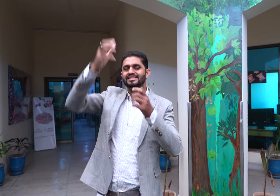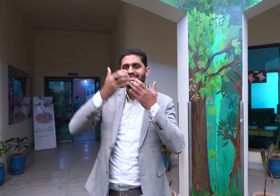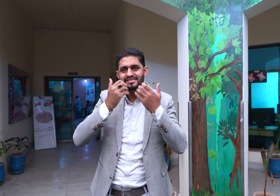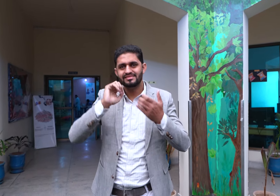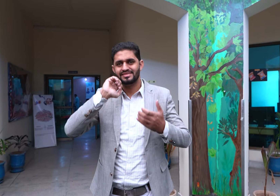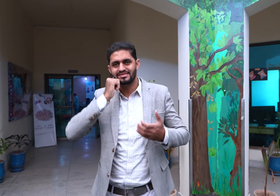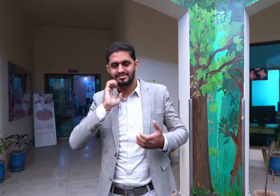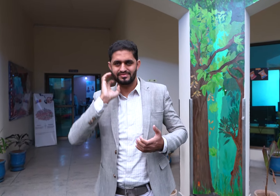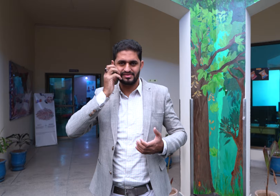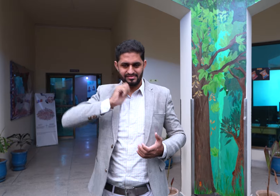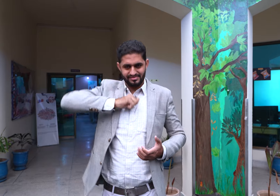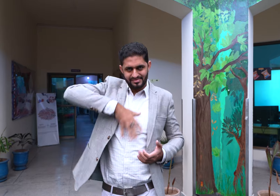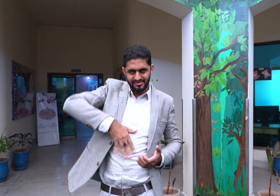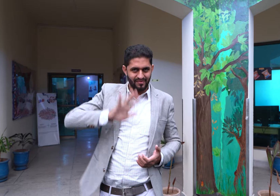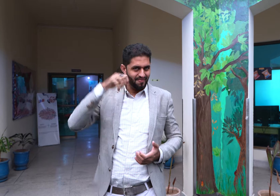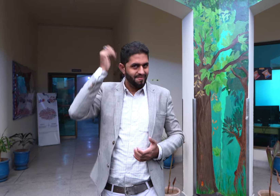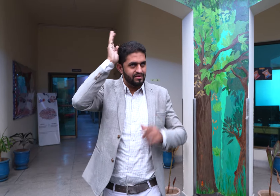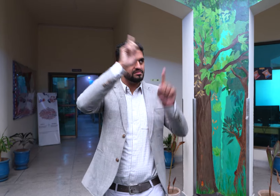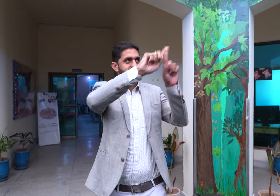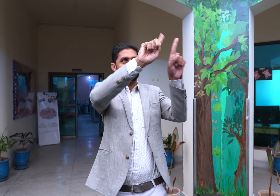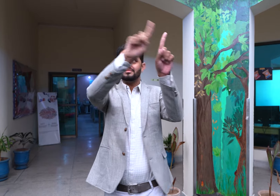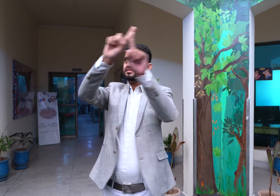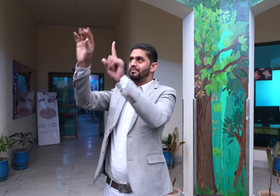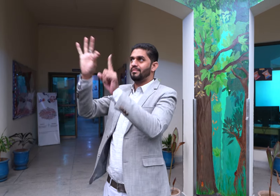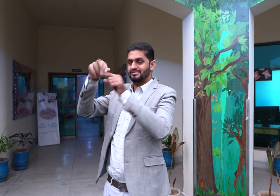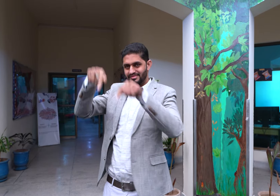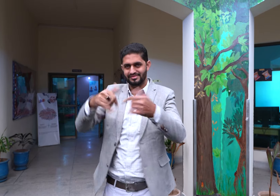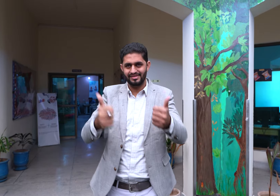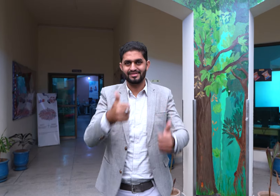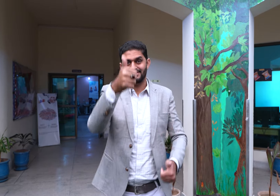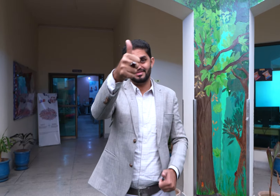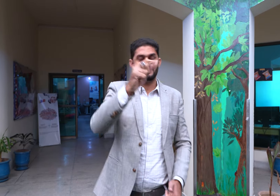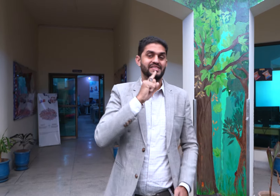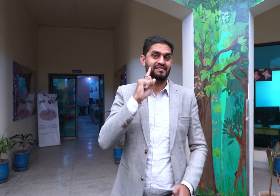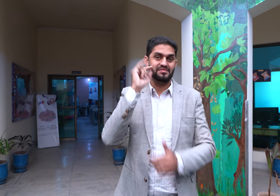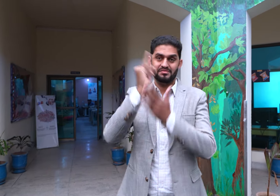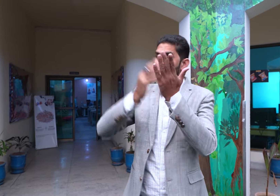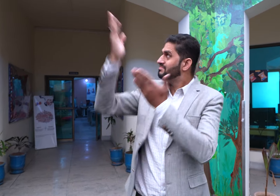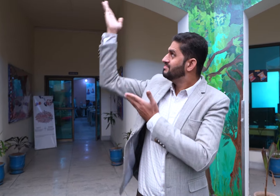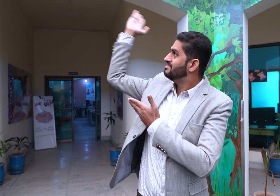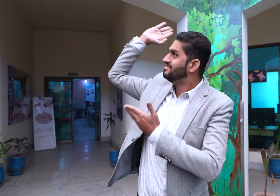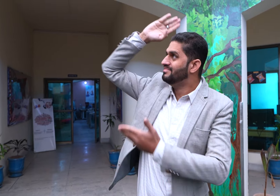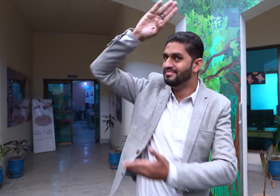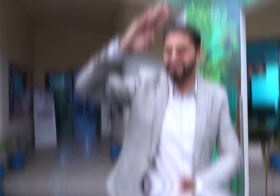Sindh, Punjab, Balochistan, Khyber, and Pakhtunkhwa. A great Deaf artist!